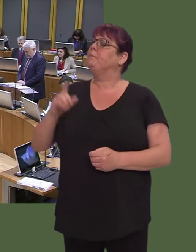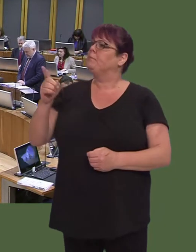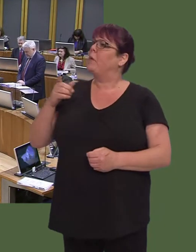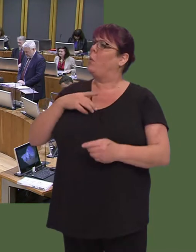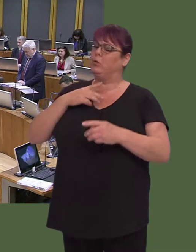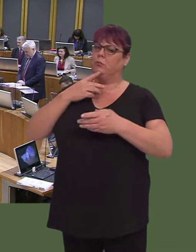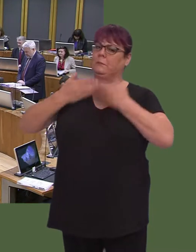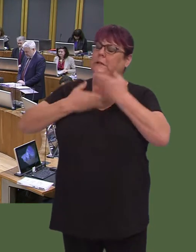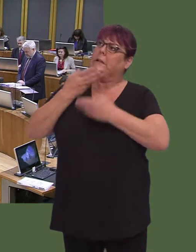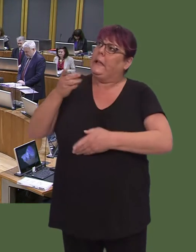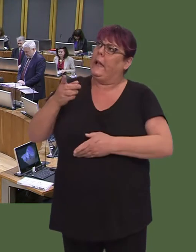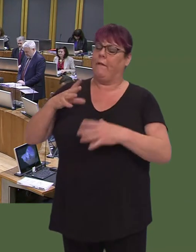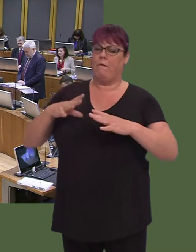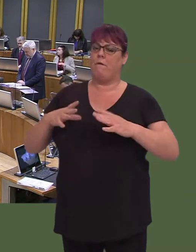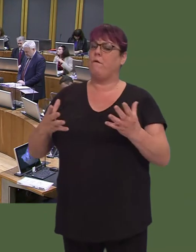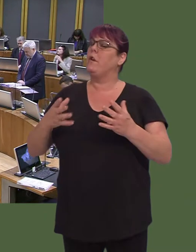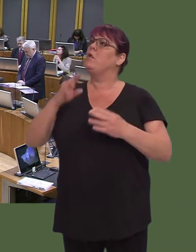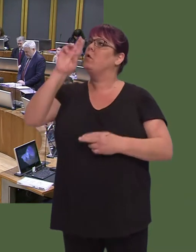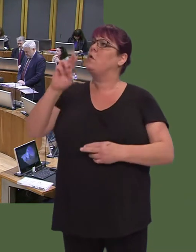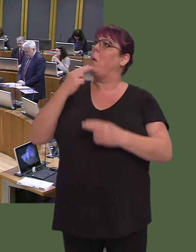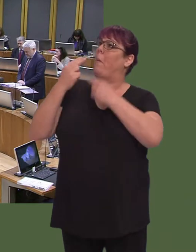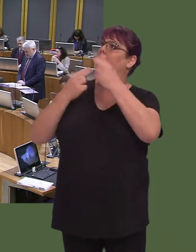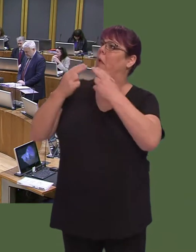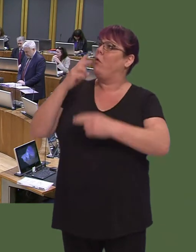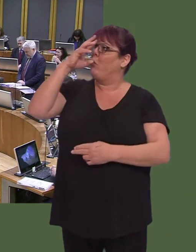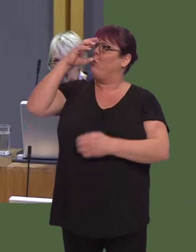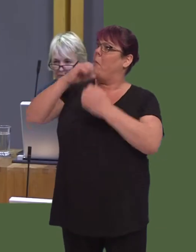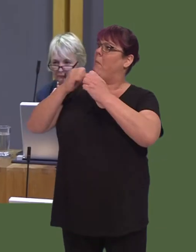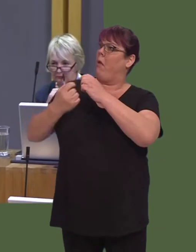Last month, you may remember crowing about the generous offer that you were making, but